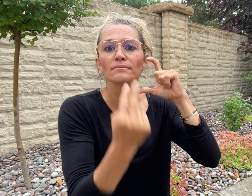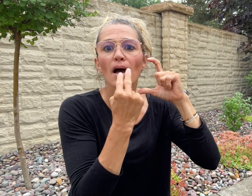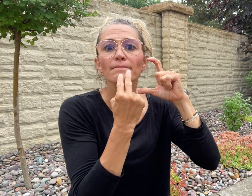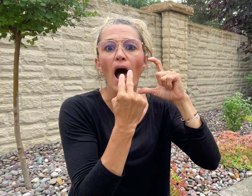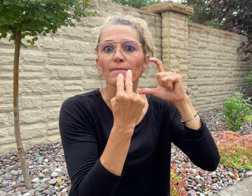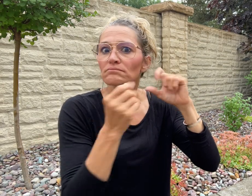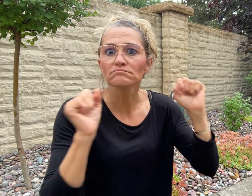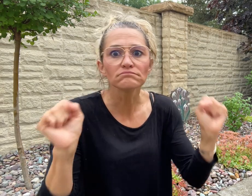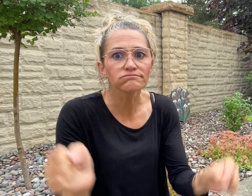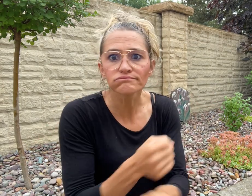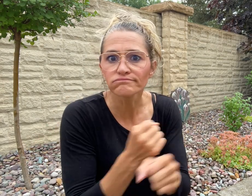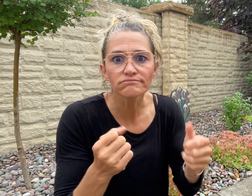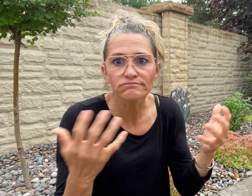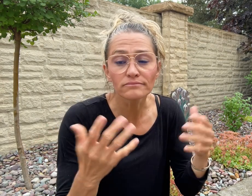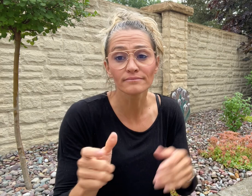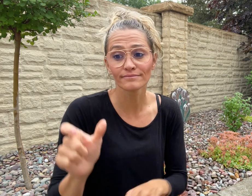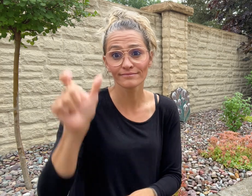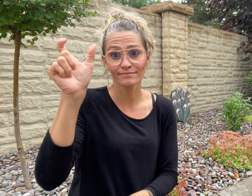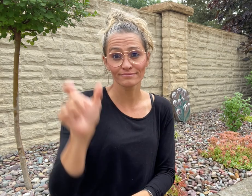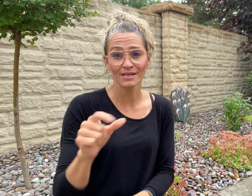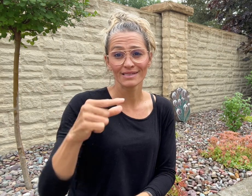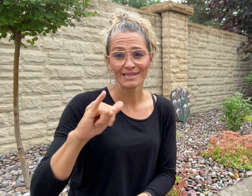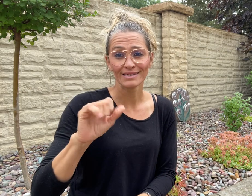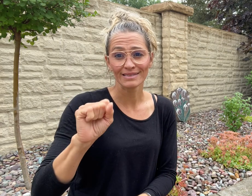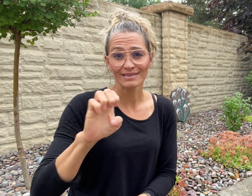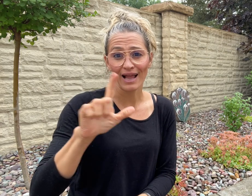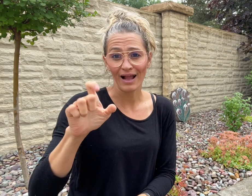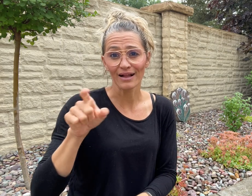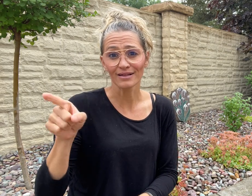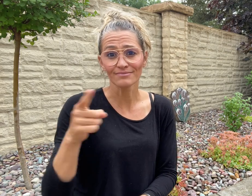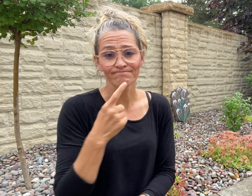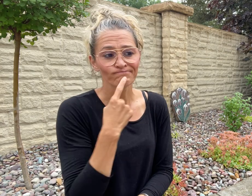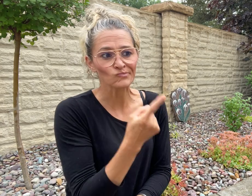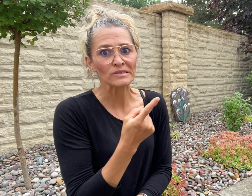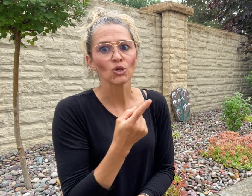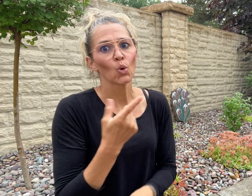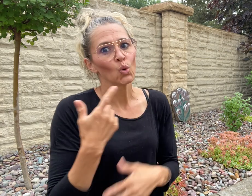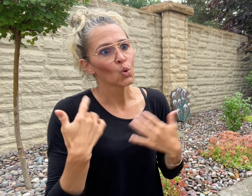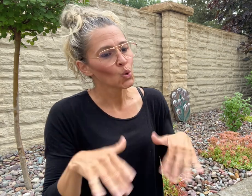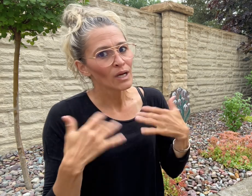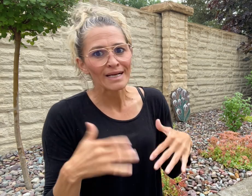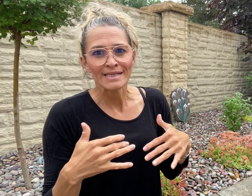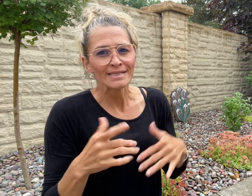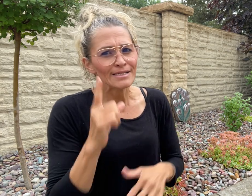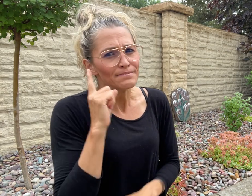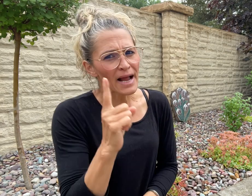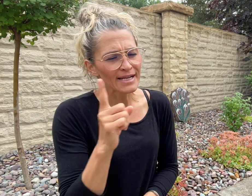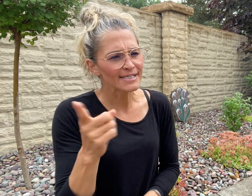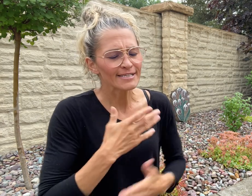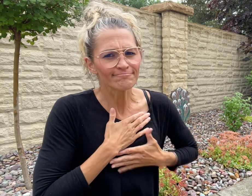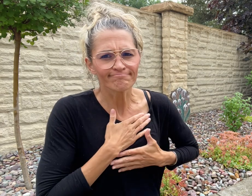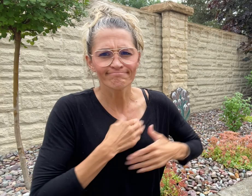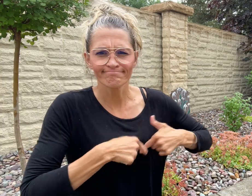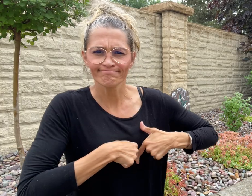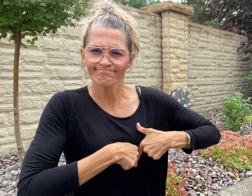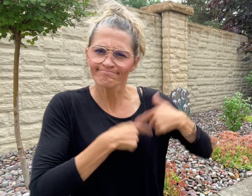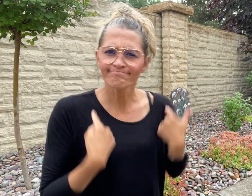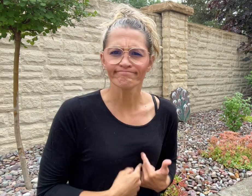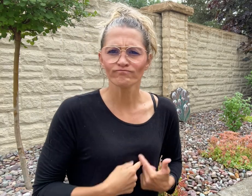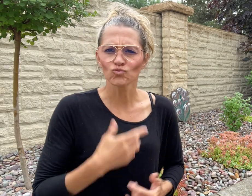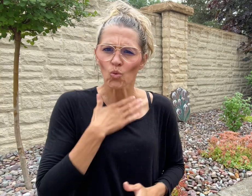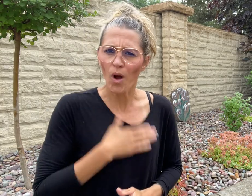made it impossible to read lips. Giselle said she had